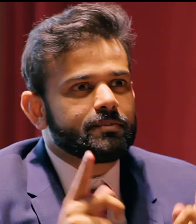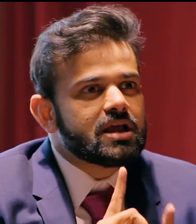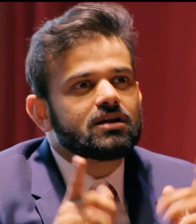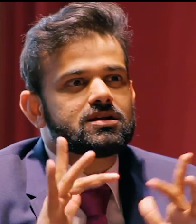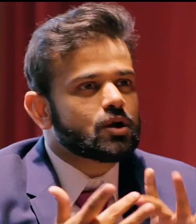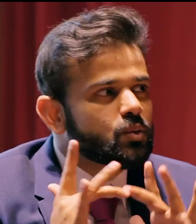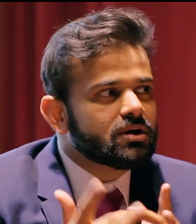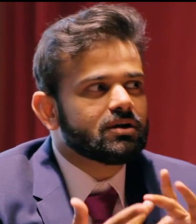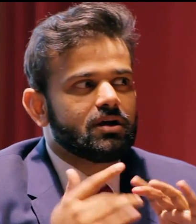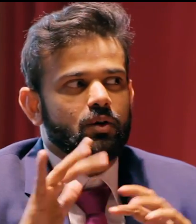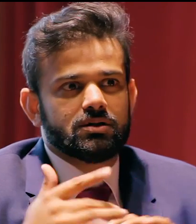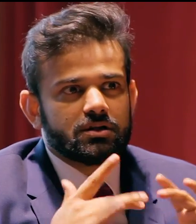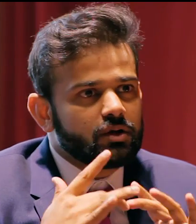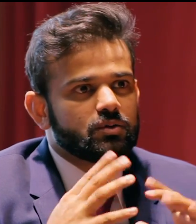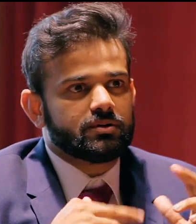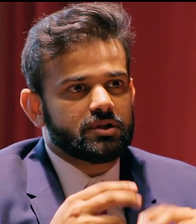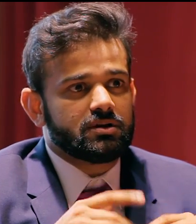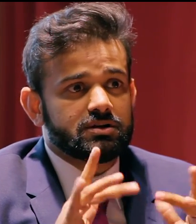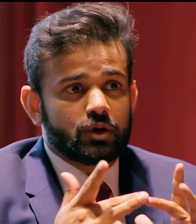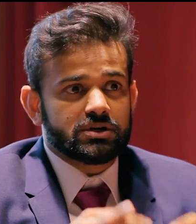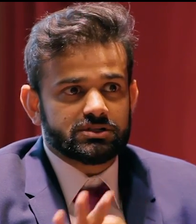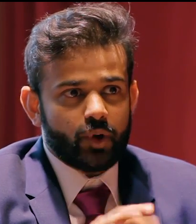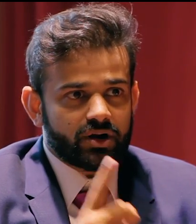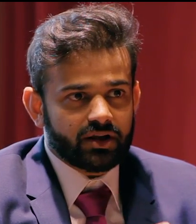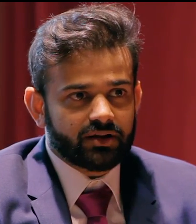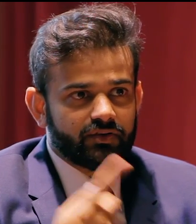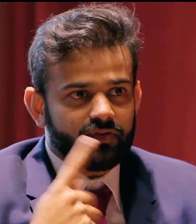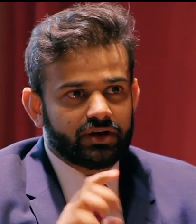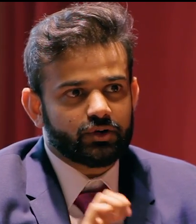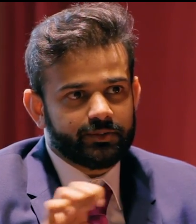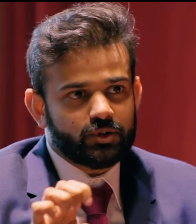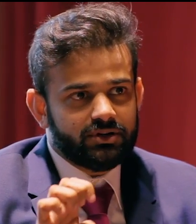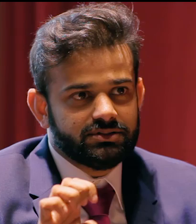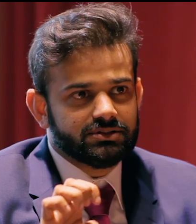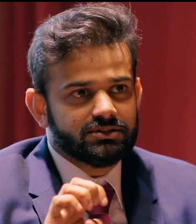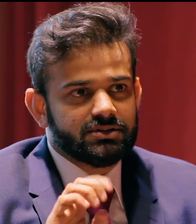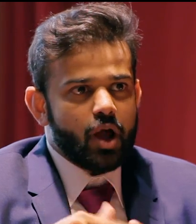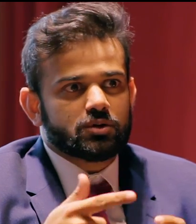Right. So it's really built a network from that, which is really important. Do you agree?